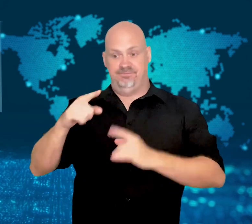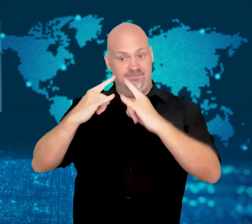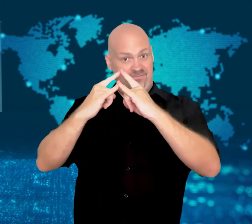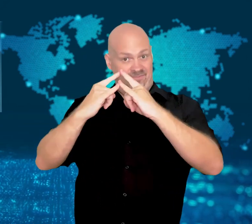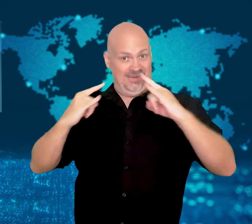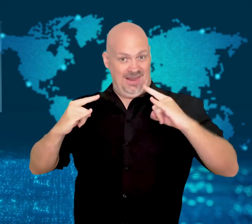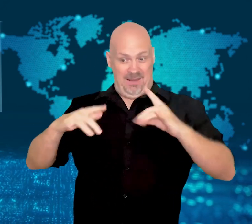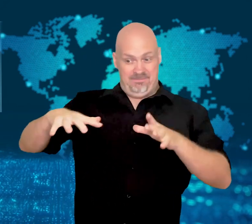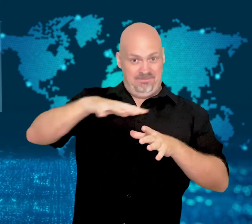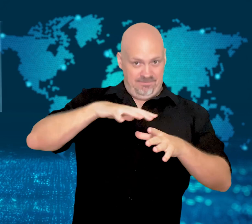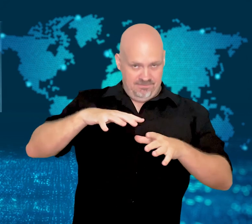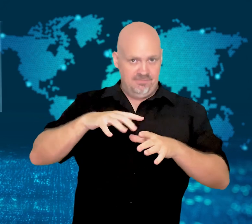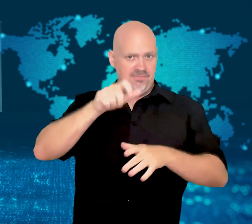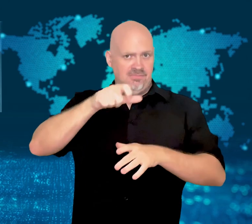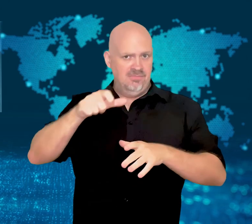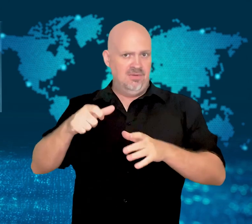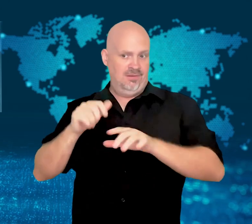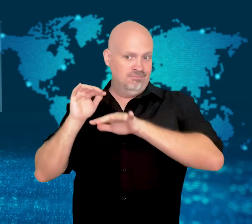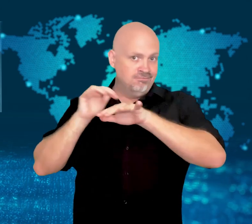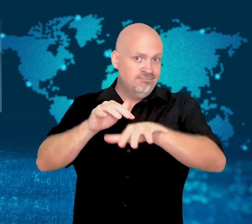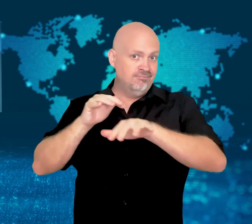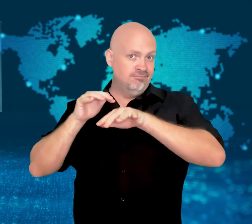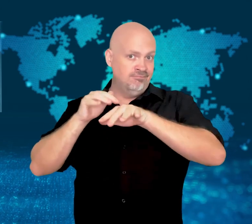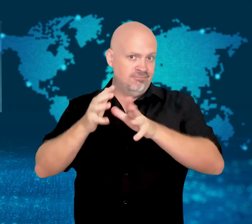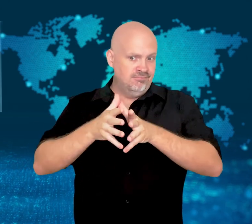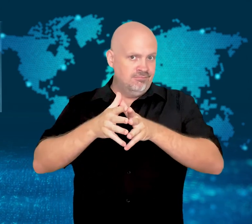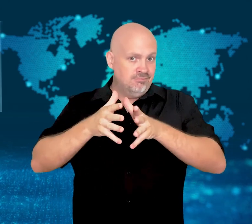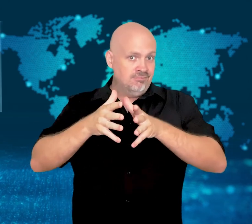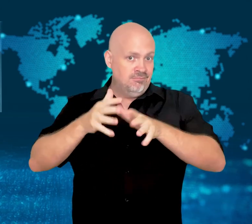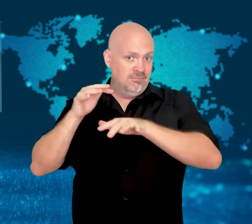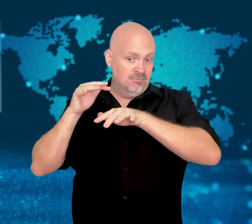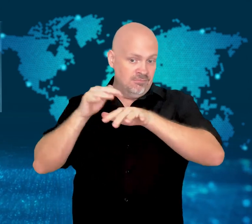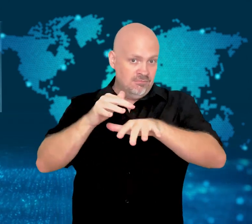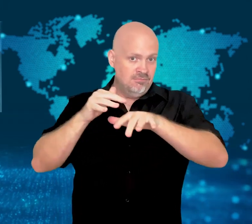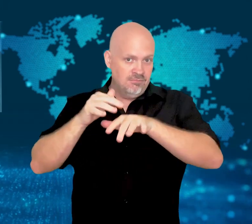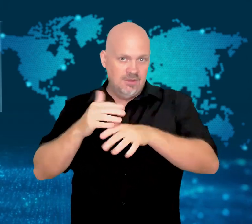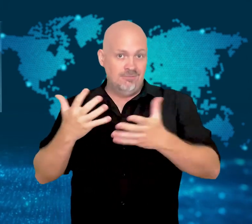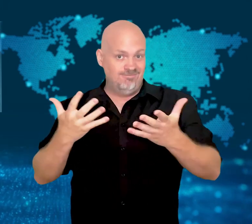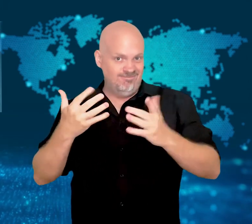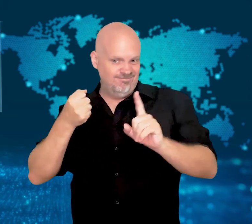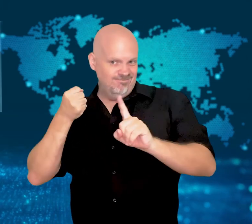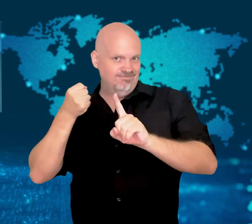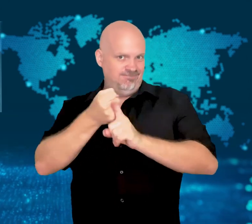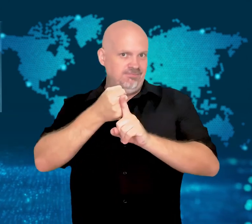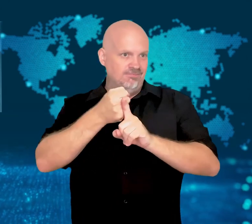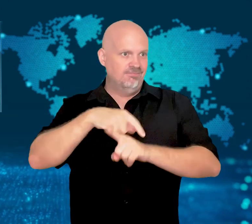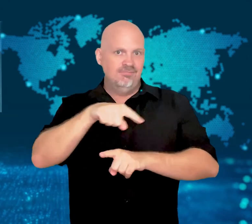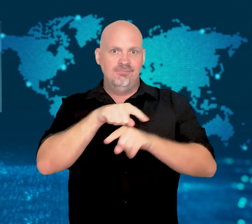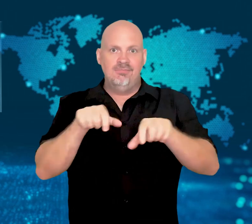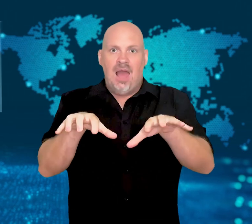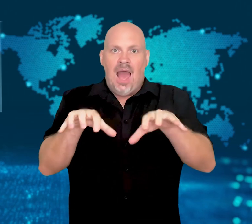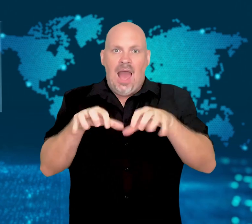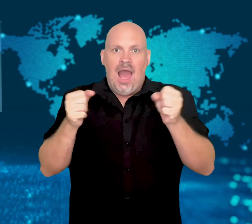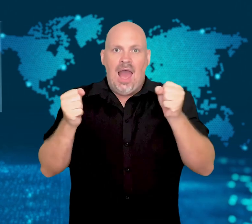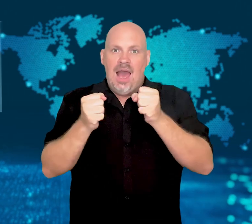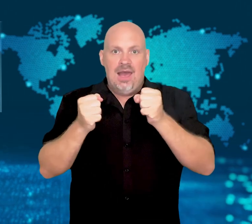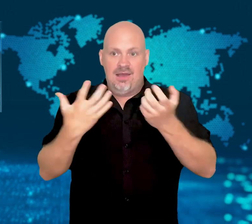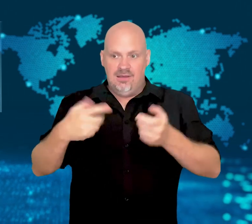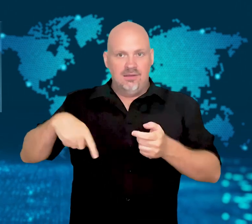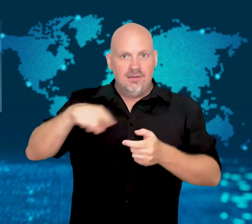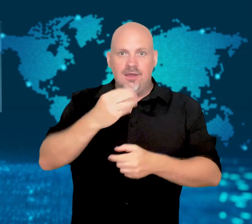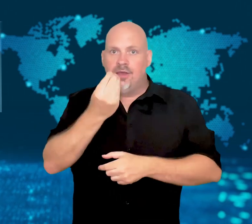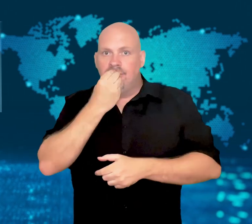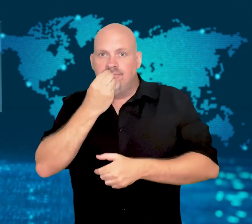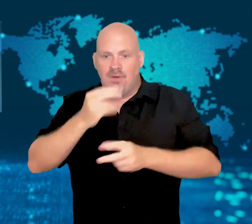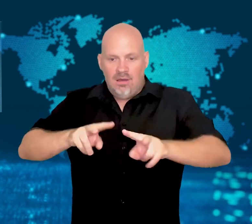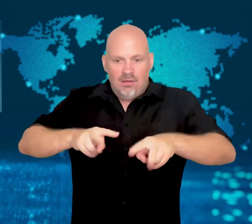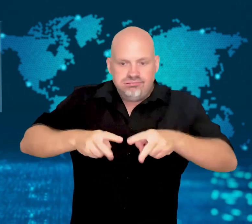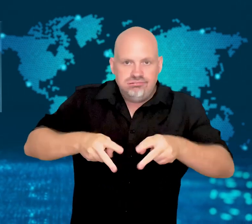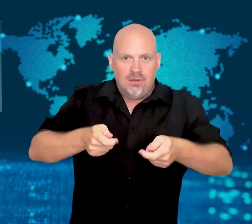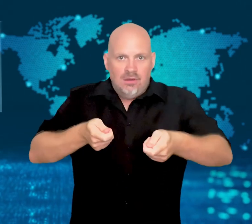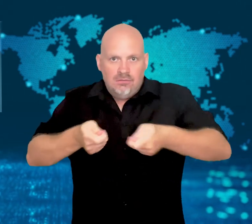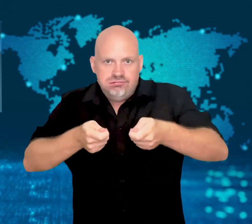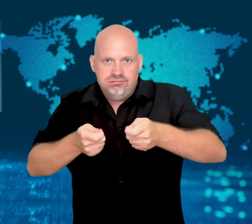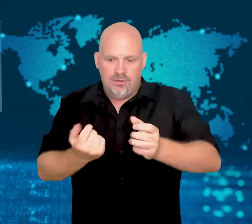As more and more people use the base camp, there is more impact on the ice.